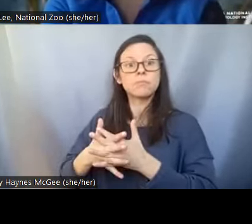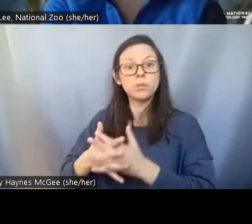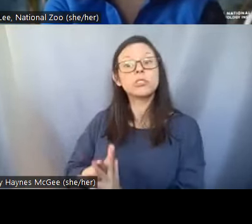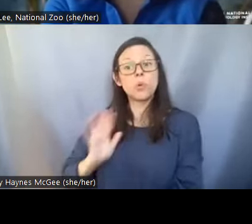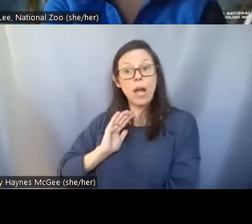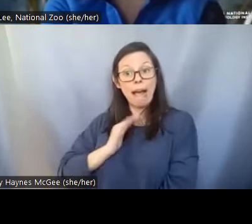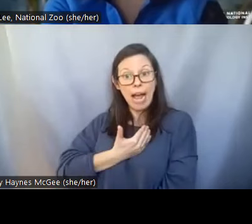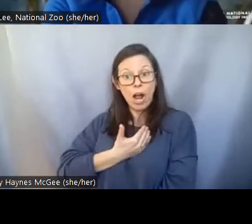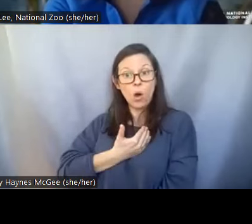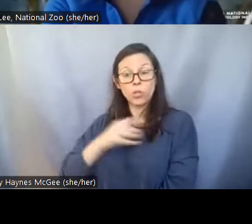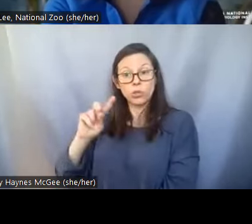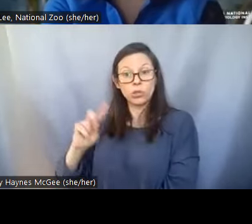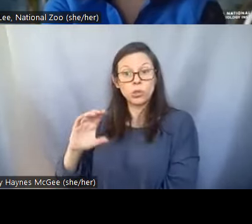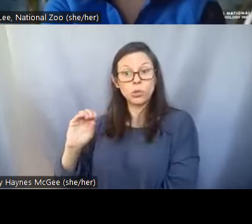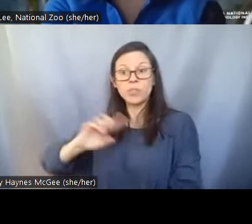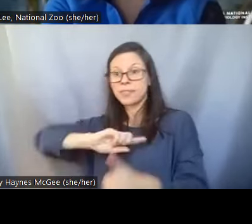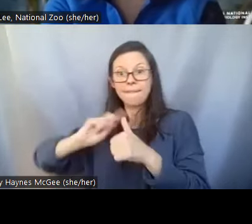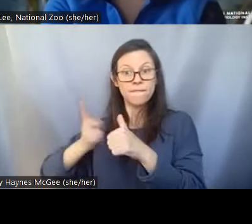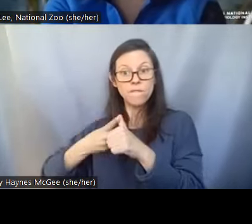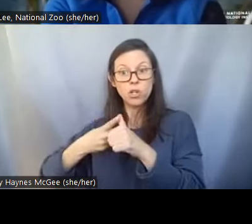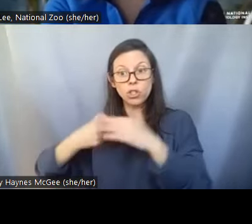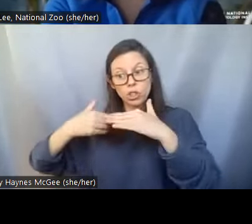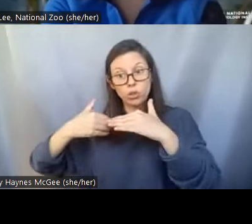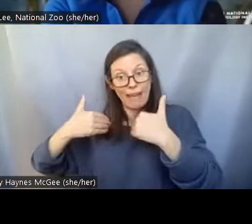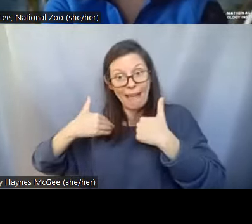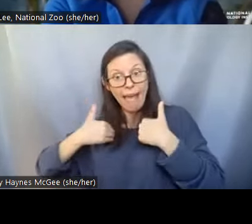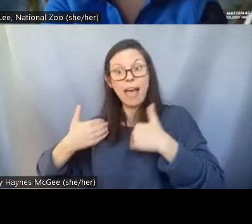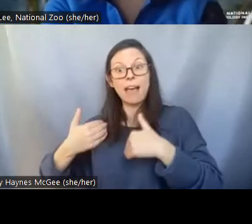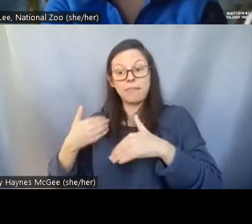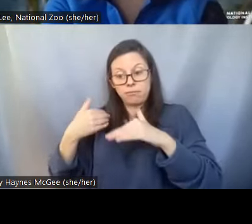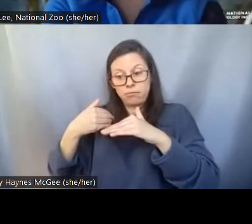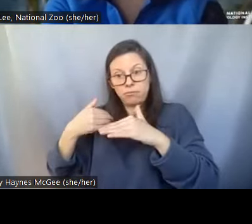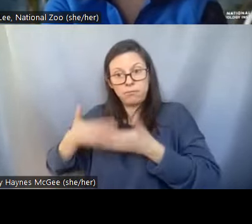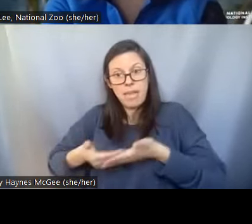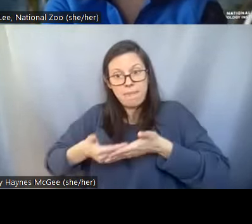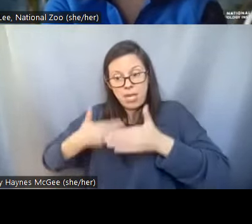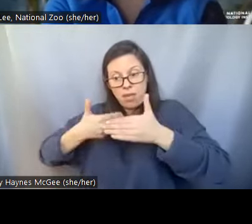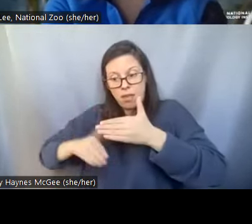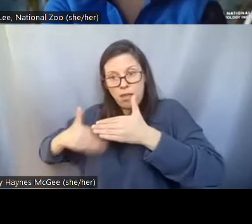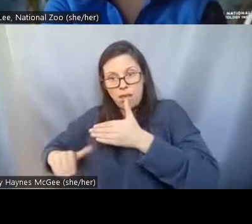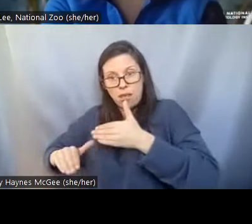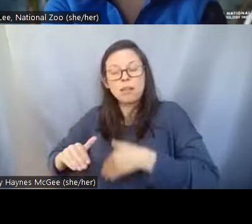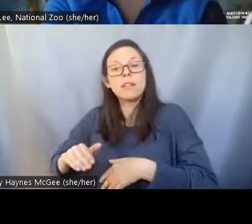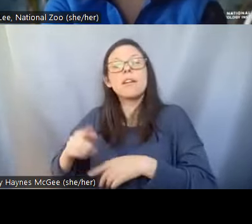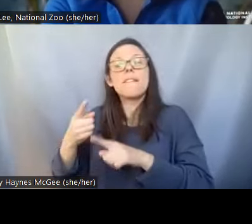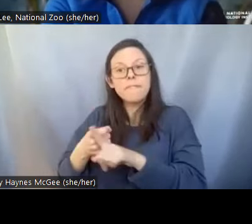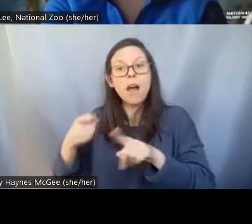was the first to produce clouded leopard cubs from frozen clotted leopard sperm right?